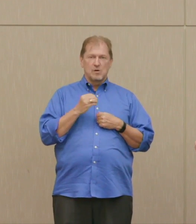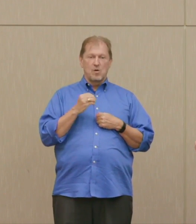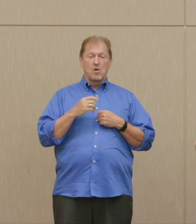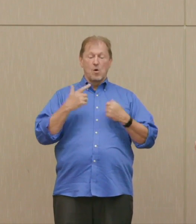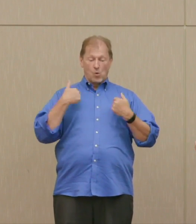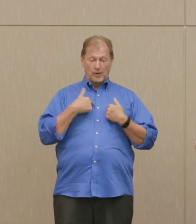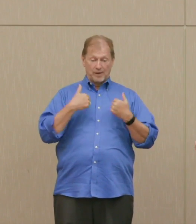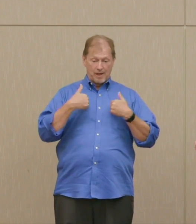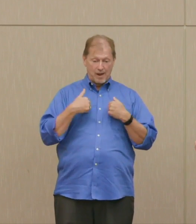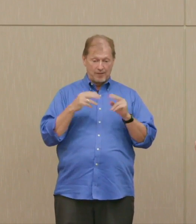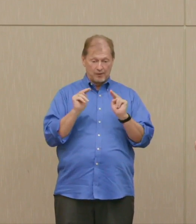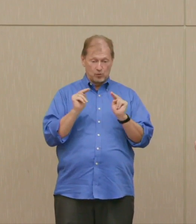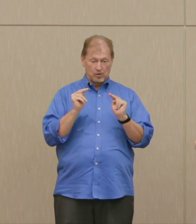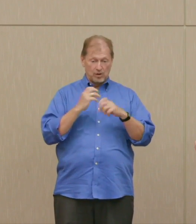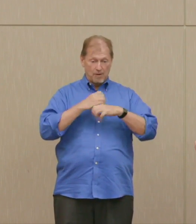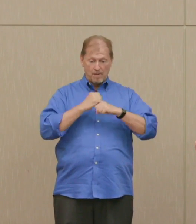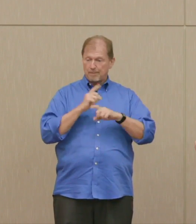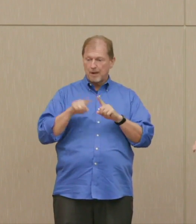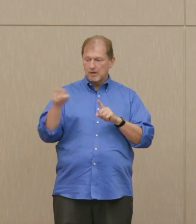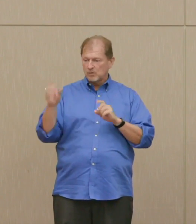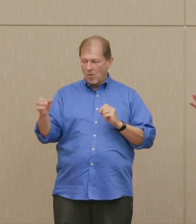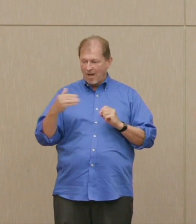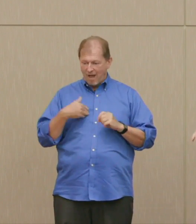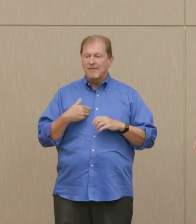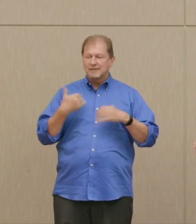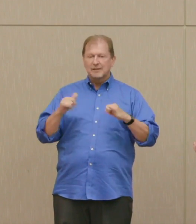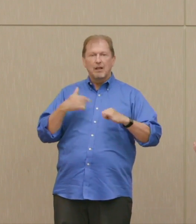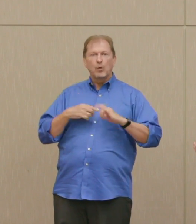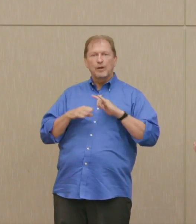They have. Dr. Ellsberg: But these nine states have them.